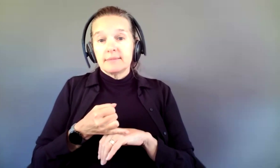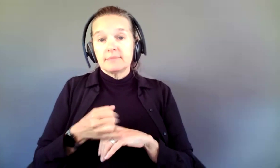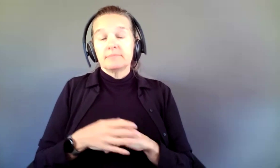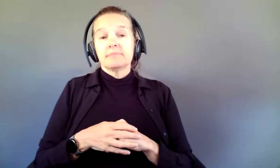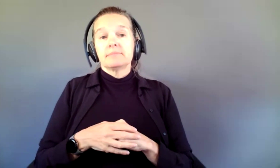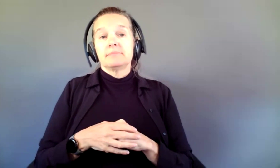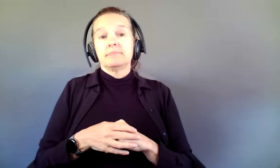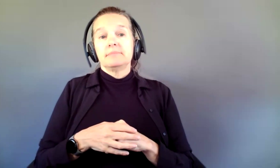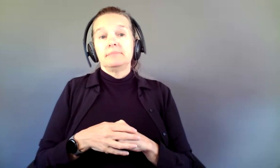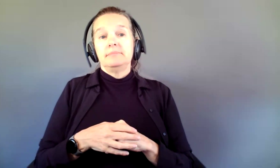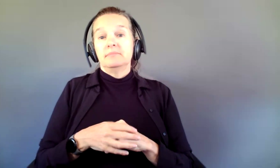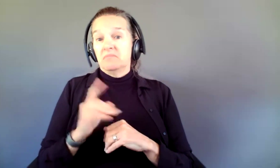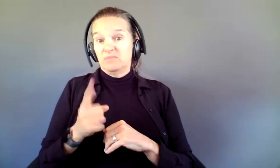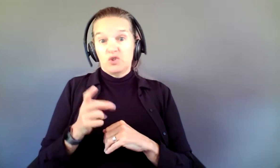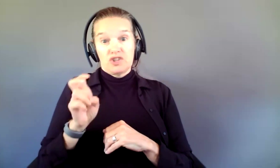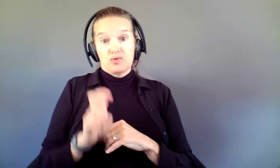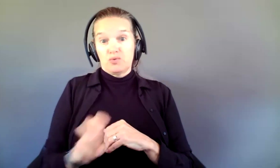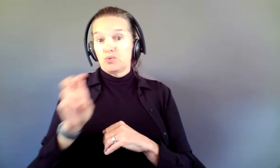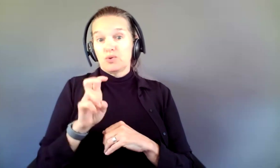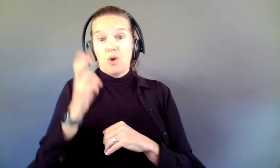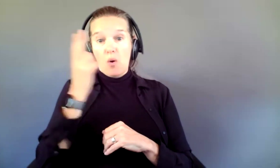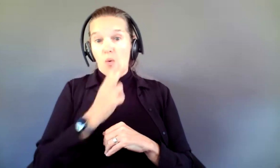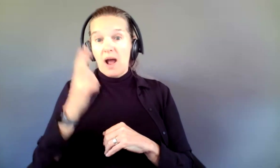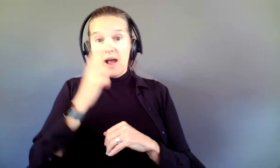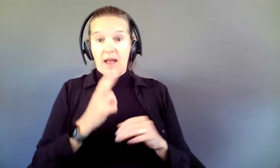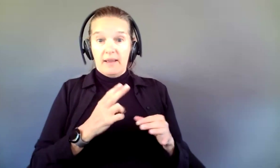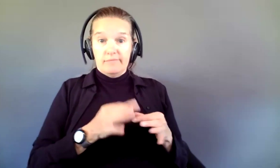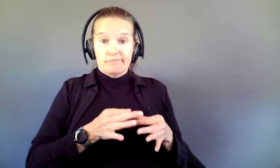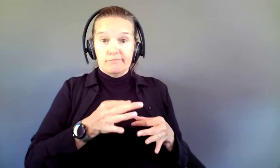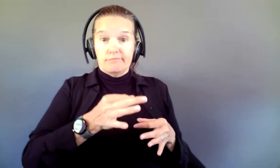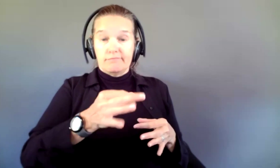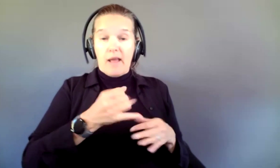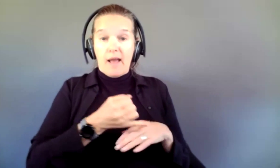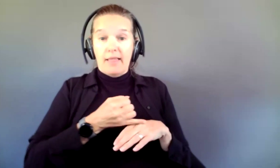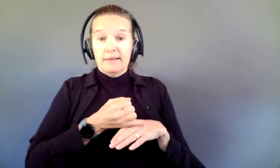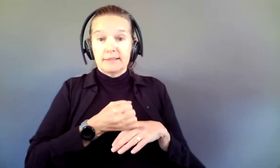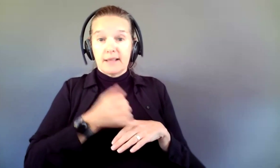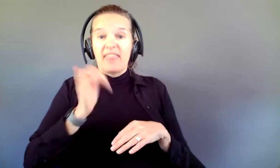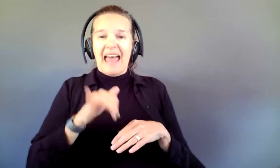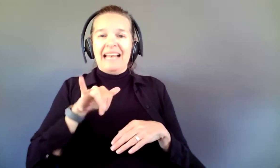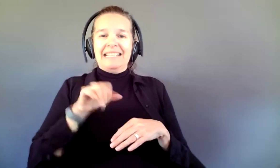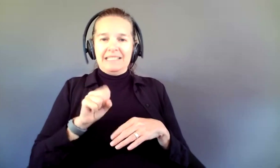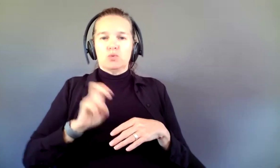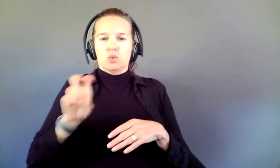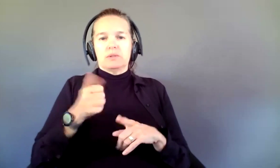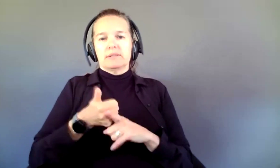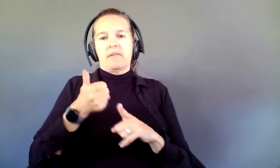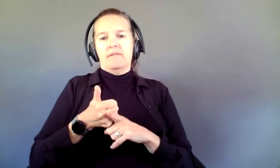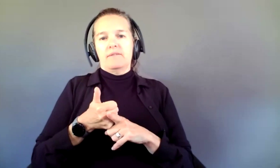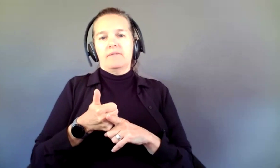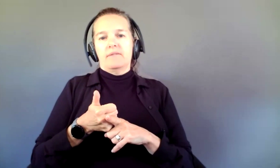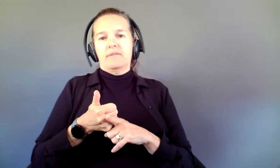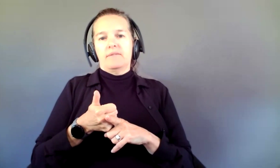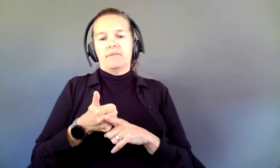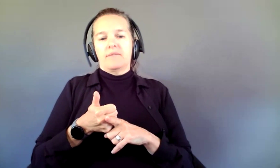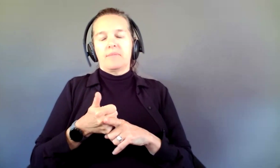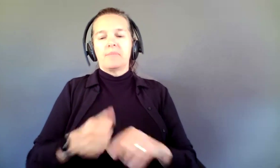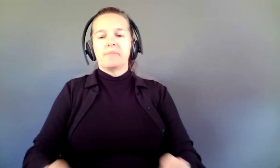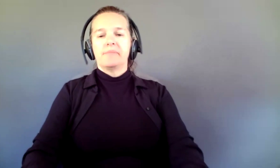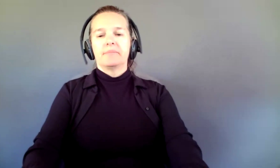just touring the Hawaiian islands is a tour in and of itself. The difficulty of traveling from